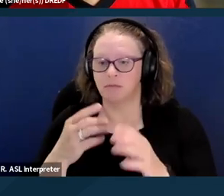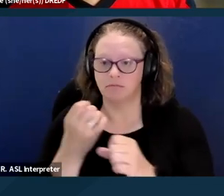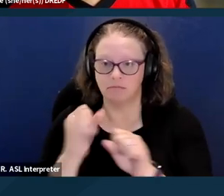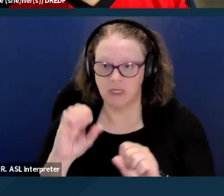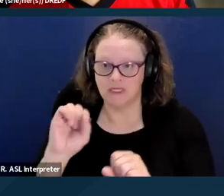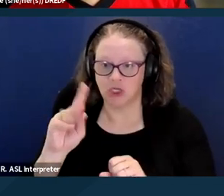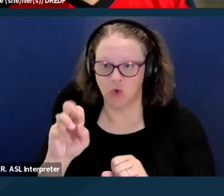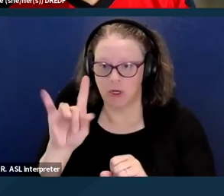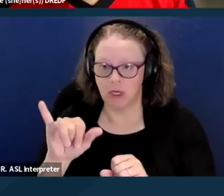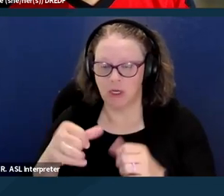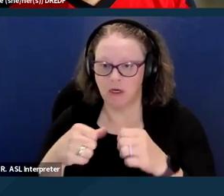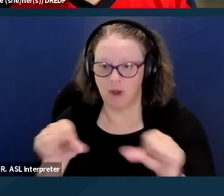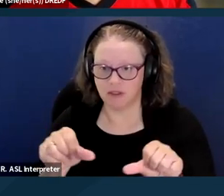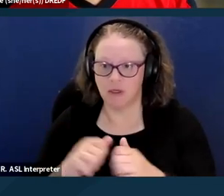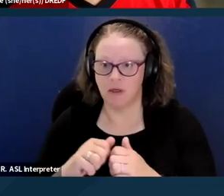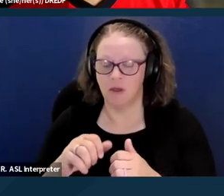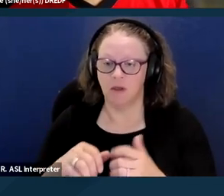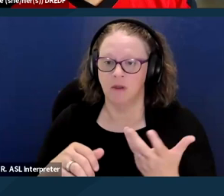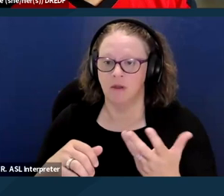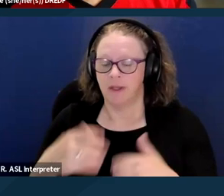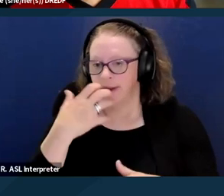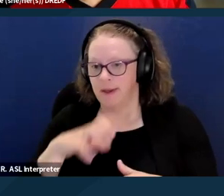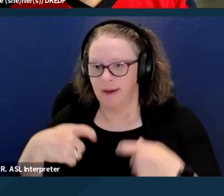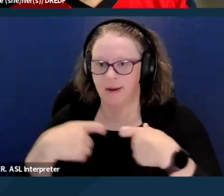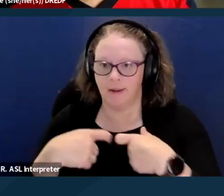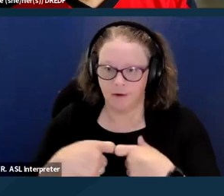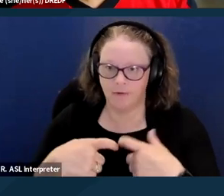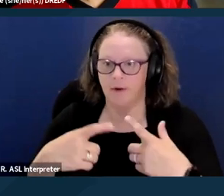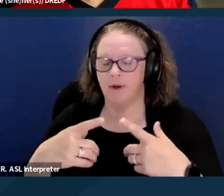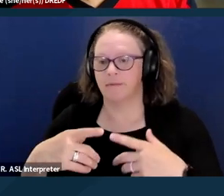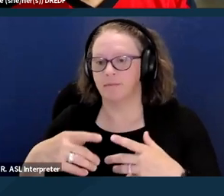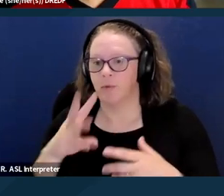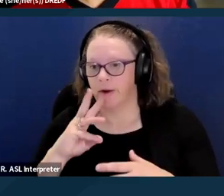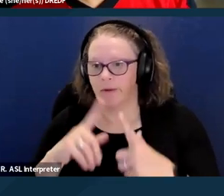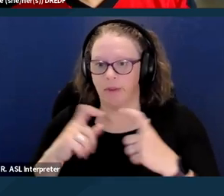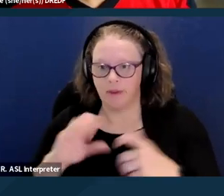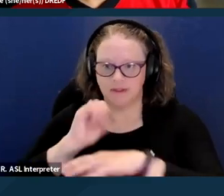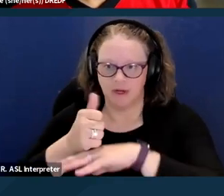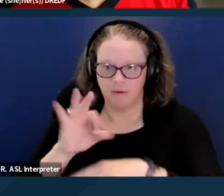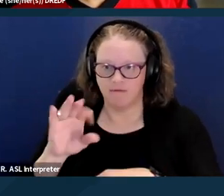utility setup fees, first and last month's rent, and the first month of utilities.